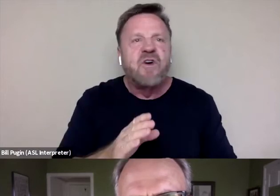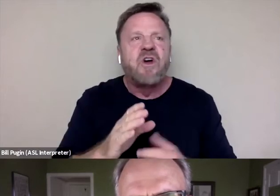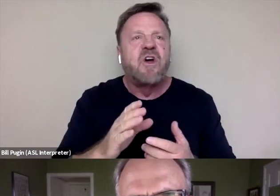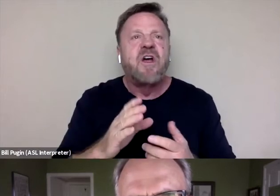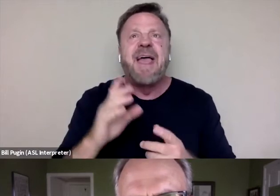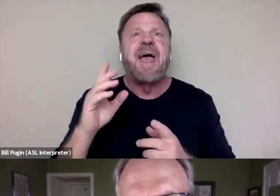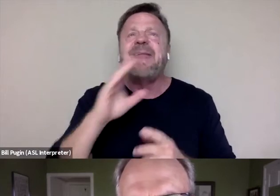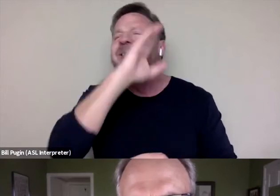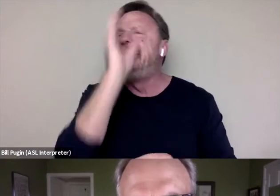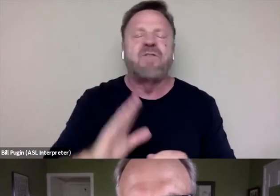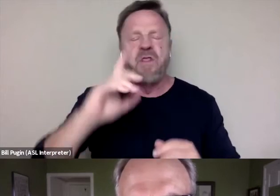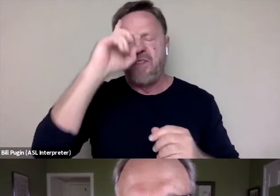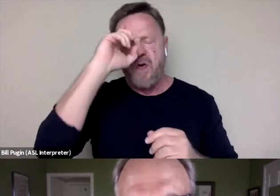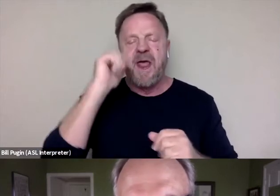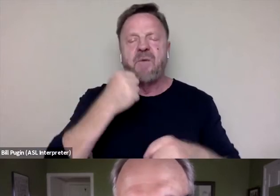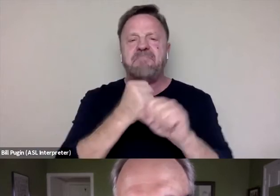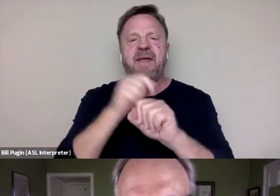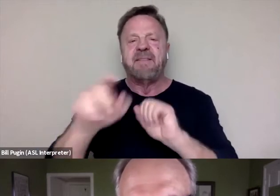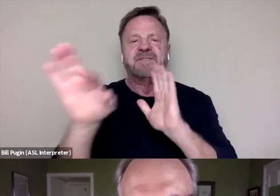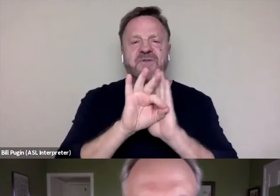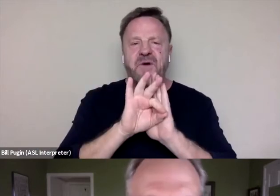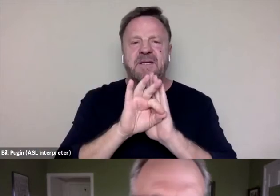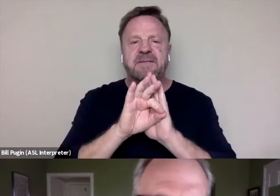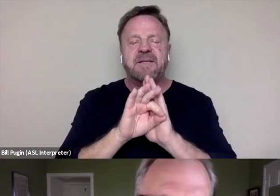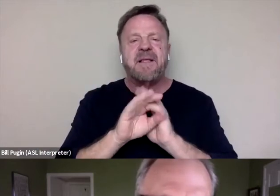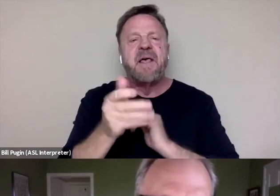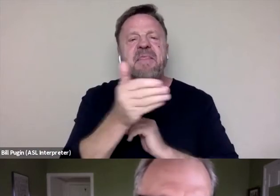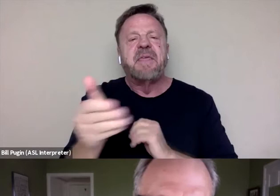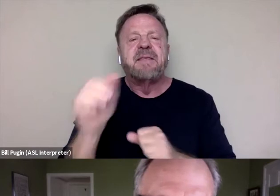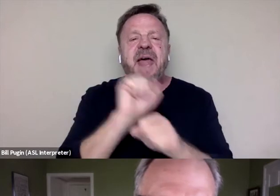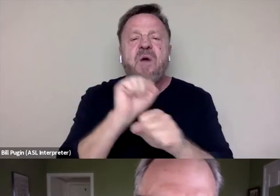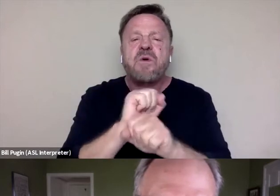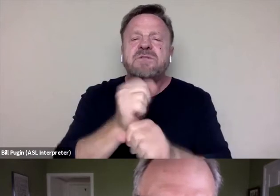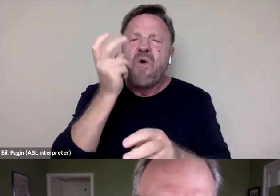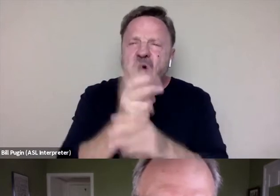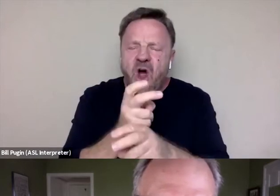I would make this choice. I never thought the thing that I worked so hard to keep a secret